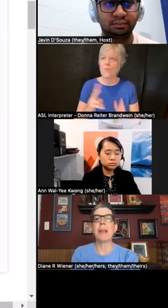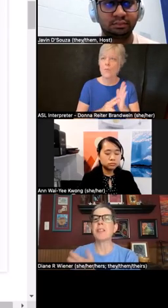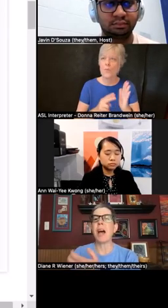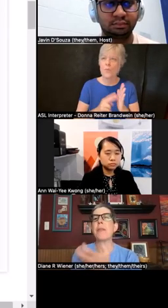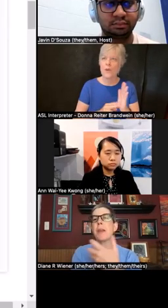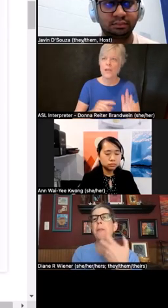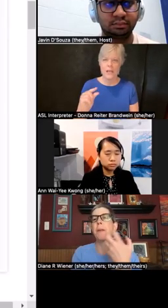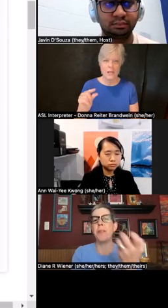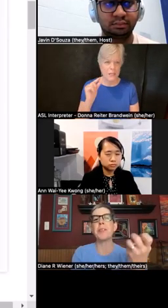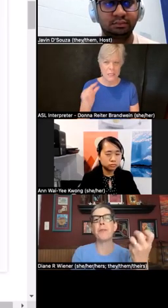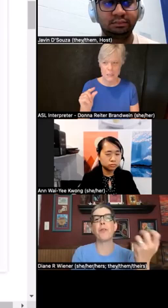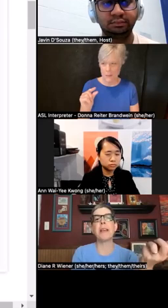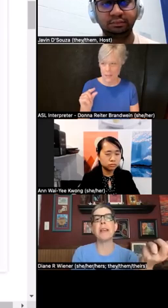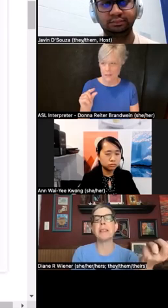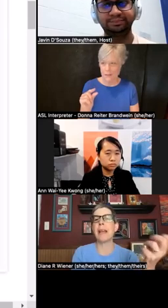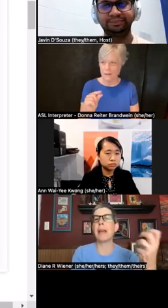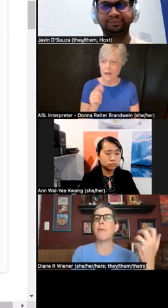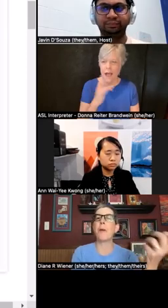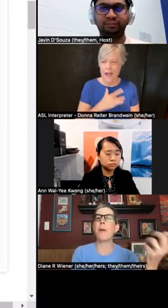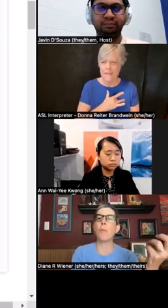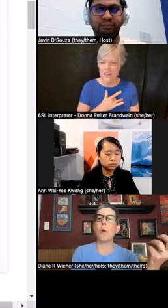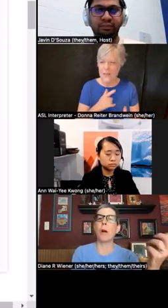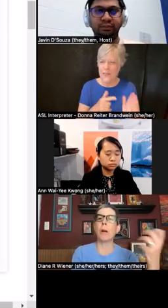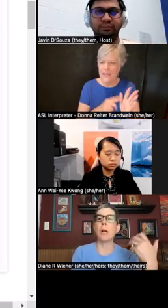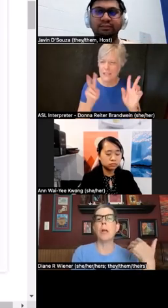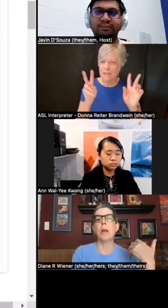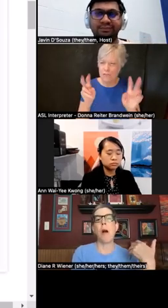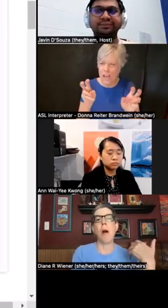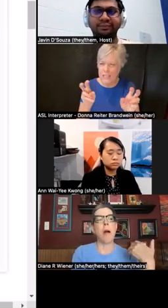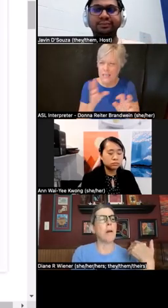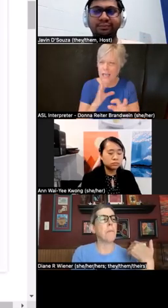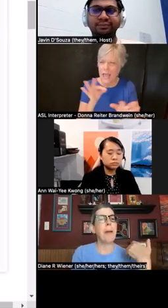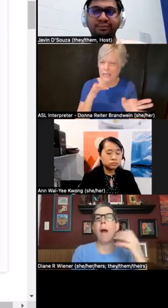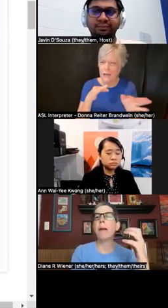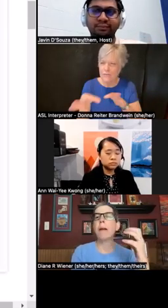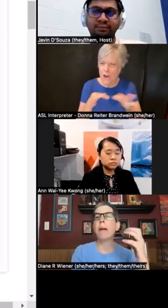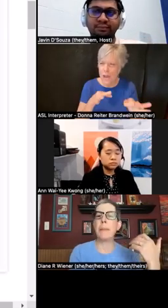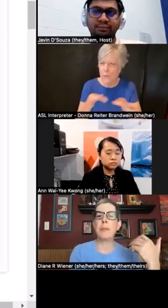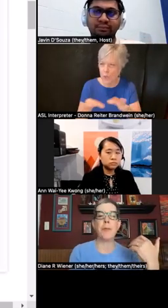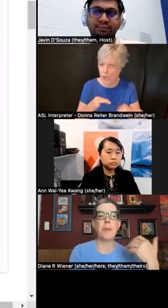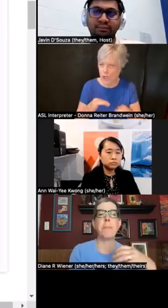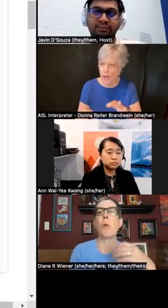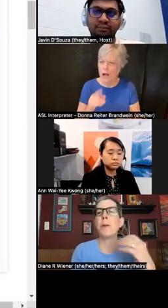because I think that this phrasing and framework are paradigms for the importance